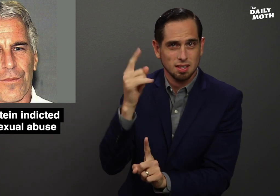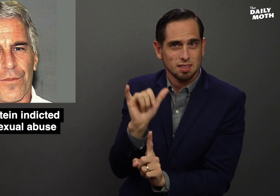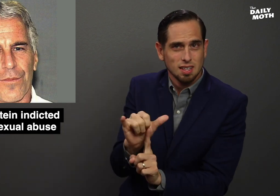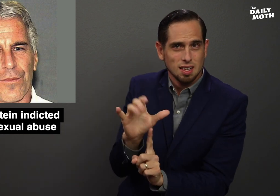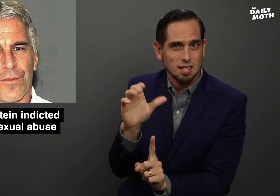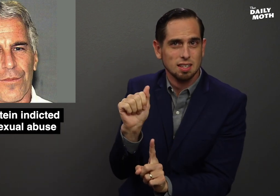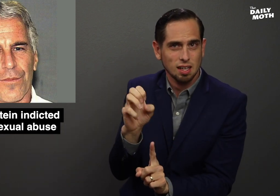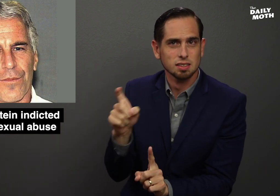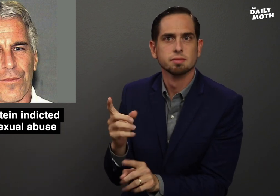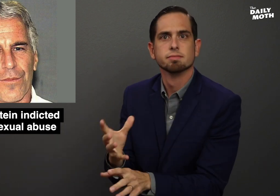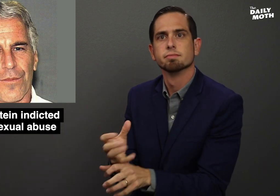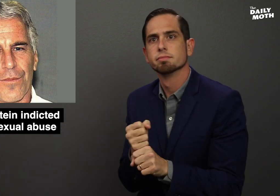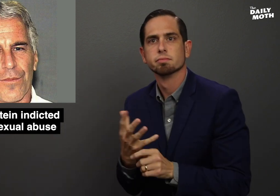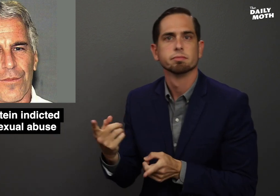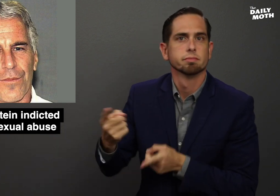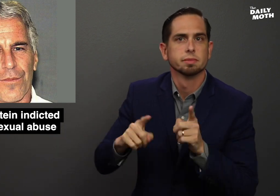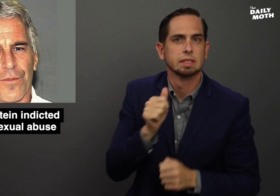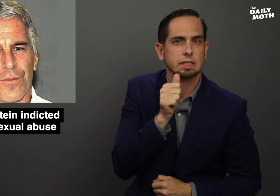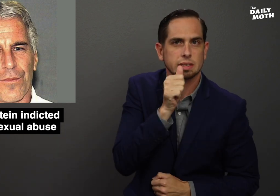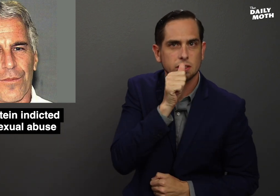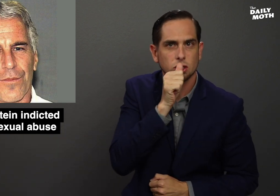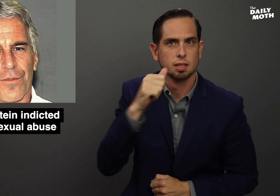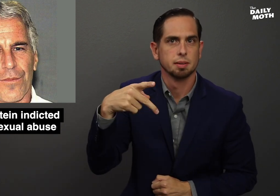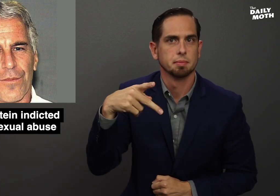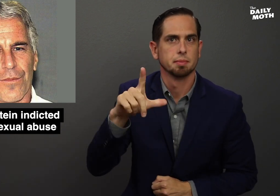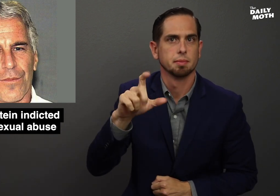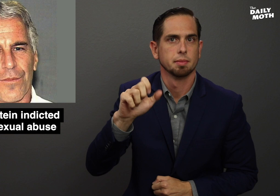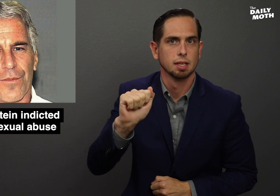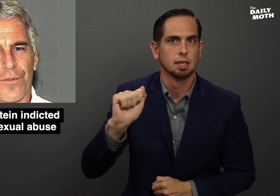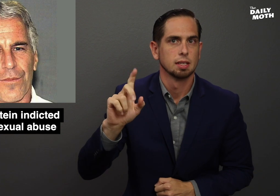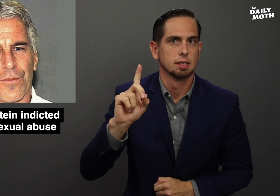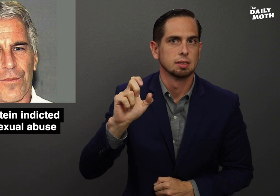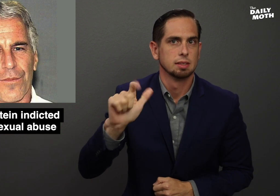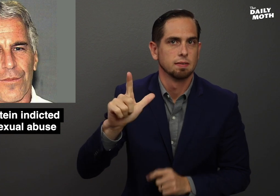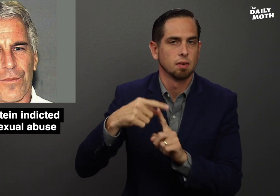In that case, he received a secret plea deal from